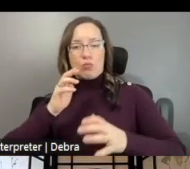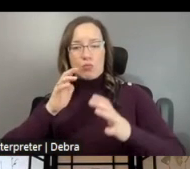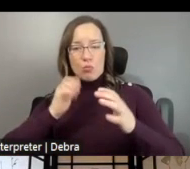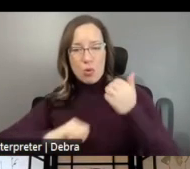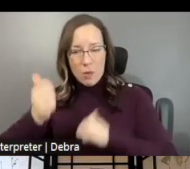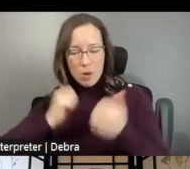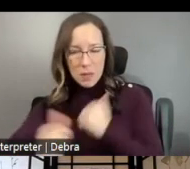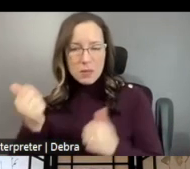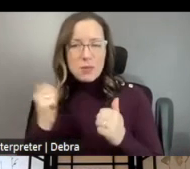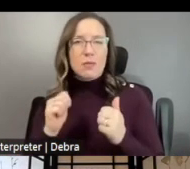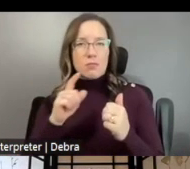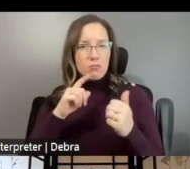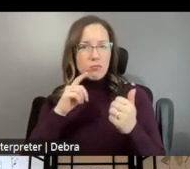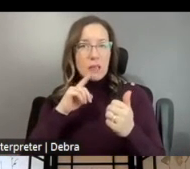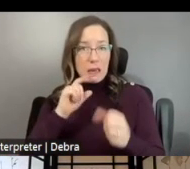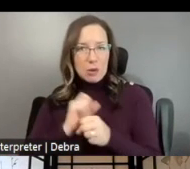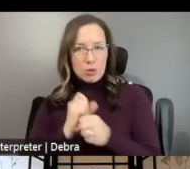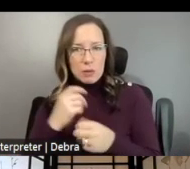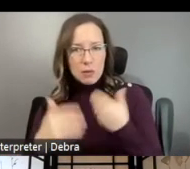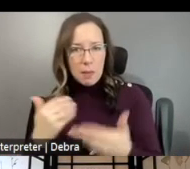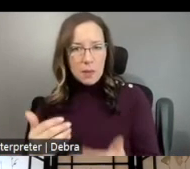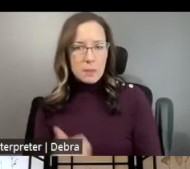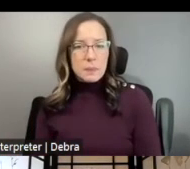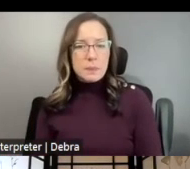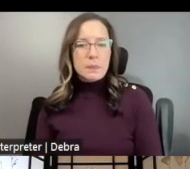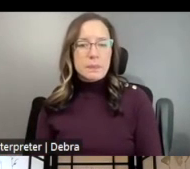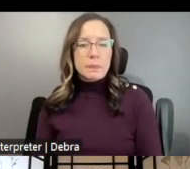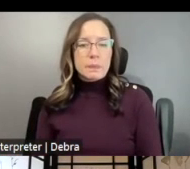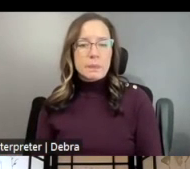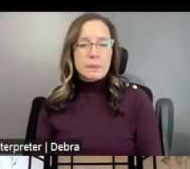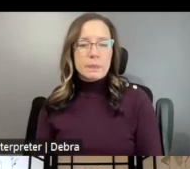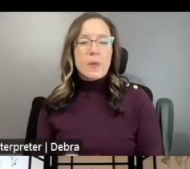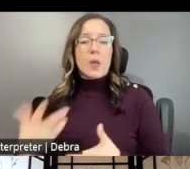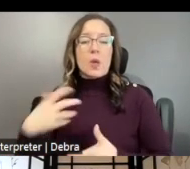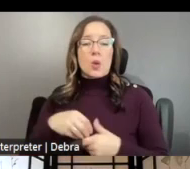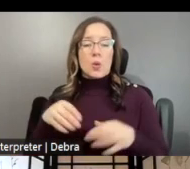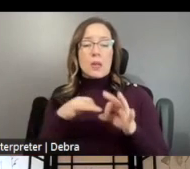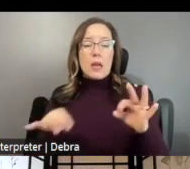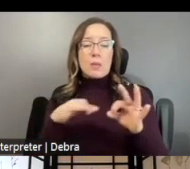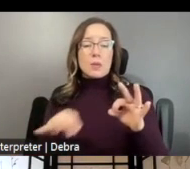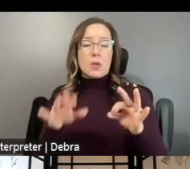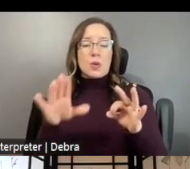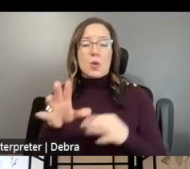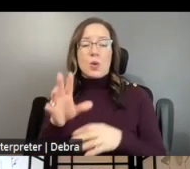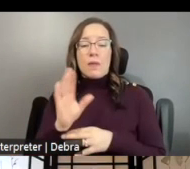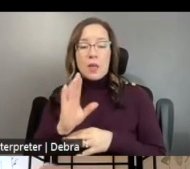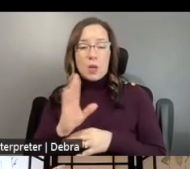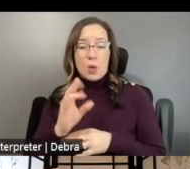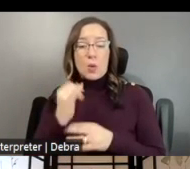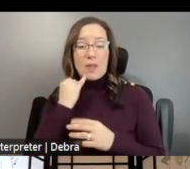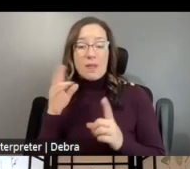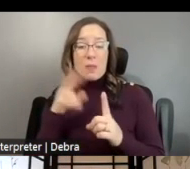AS IT UNFOLDS. INCLUDE CAPTIONING IN YOUR VIDEO SAMPLES WHERE APPLICABLE FOR THE ACCESSIBILITY